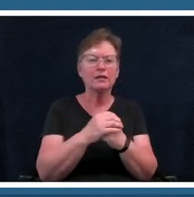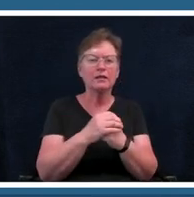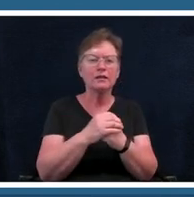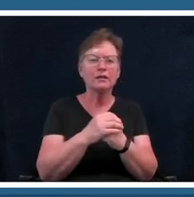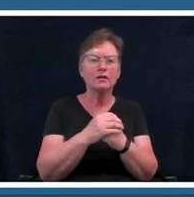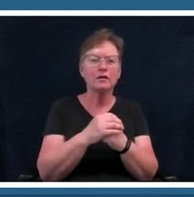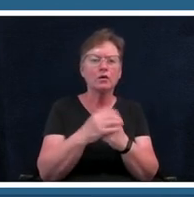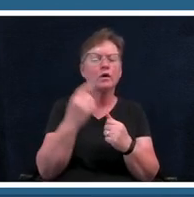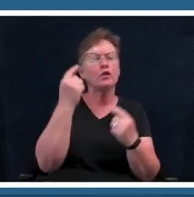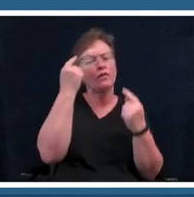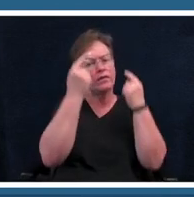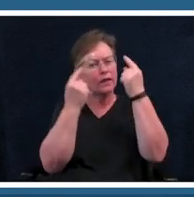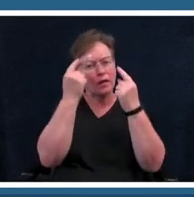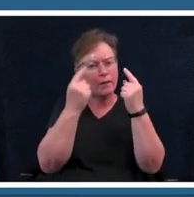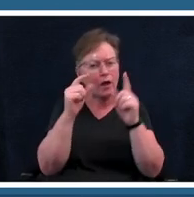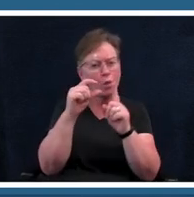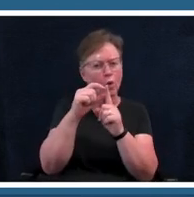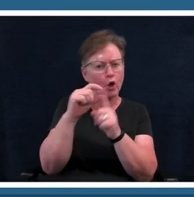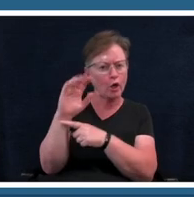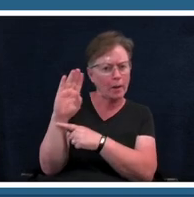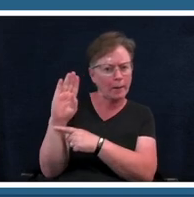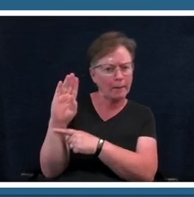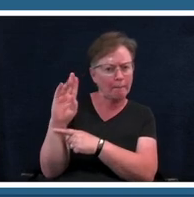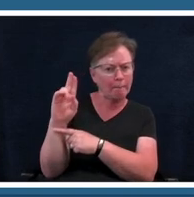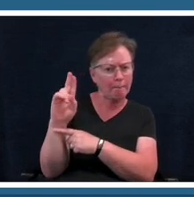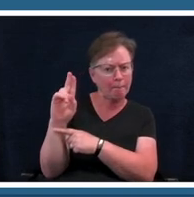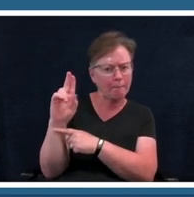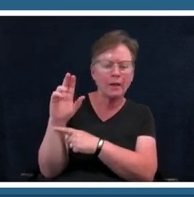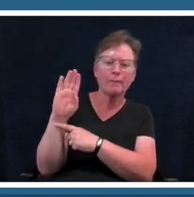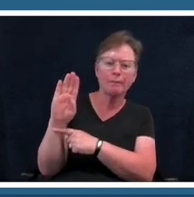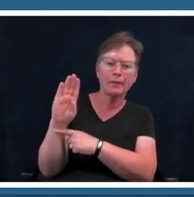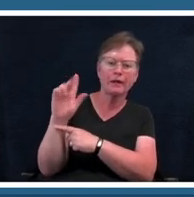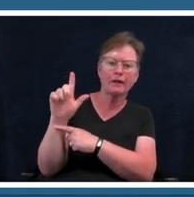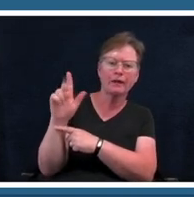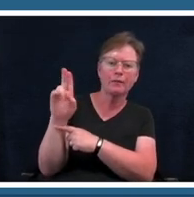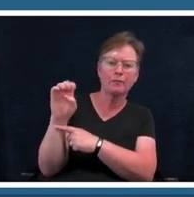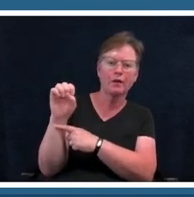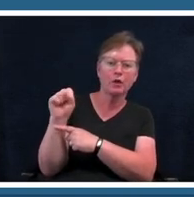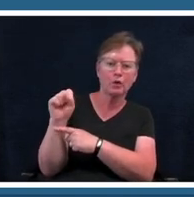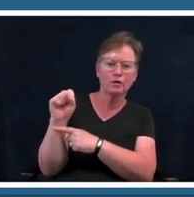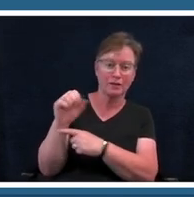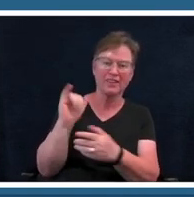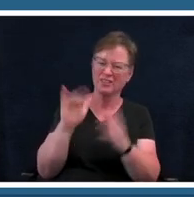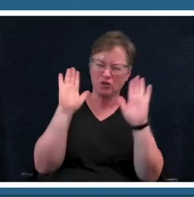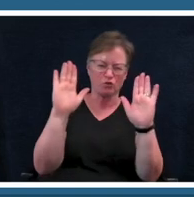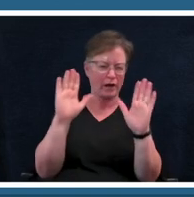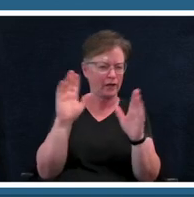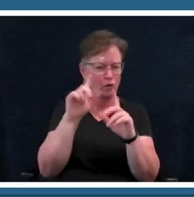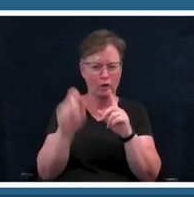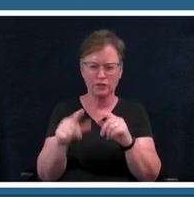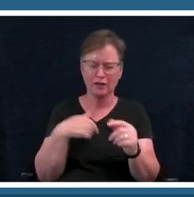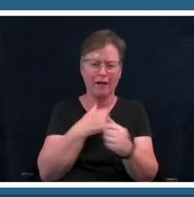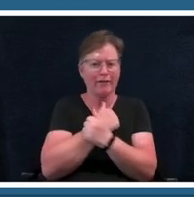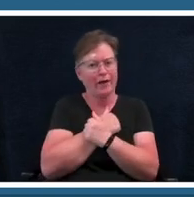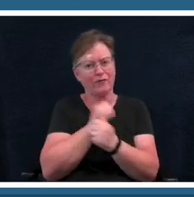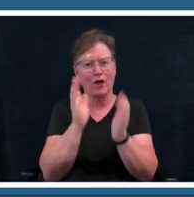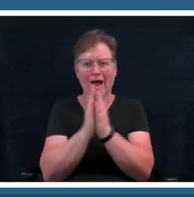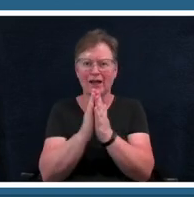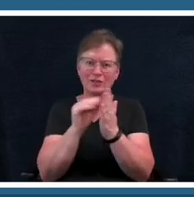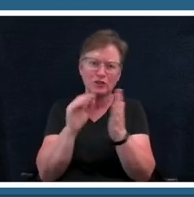the blues now this is a great prompt question that i love to ask students um and i love for